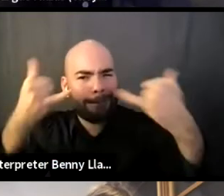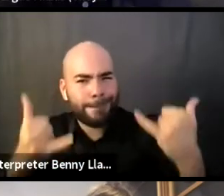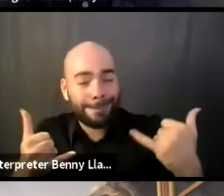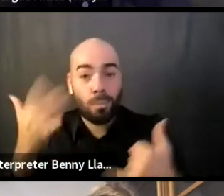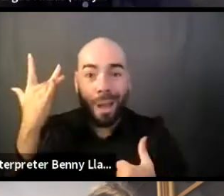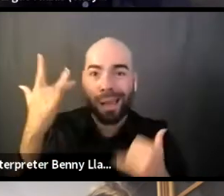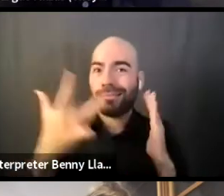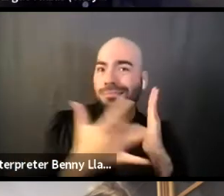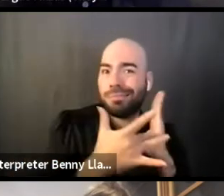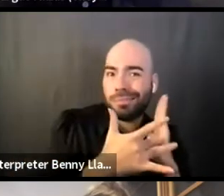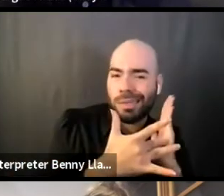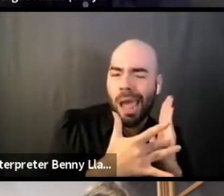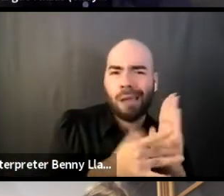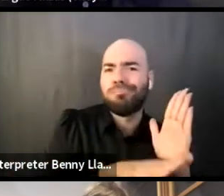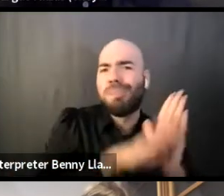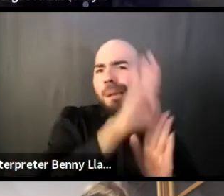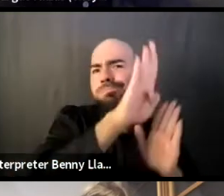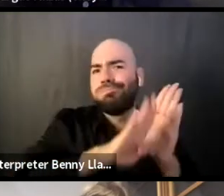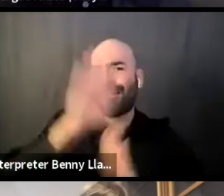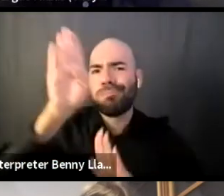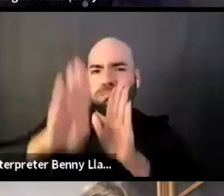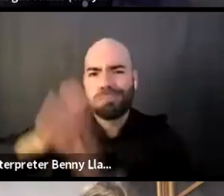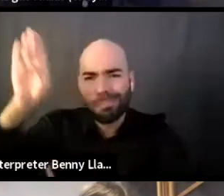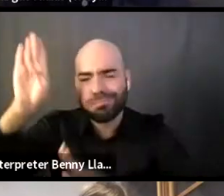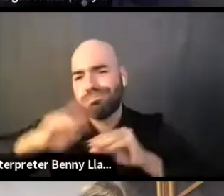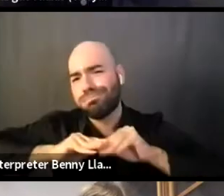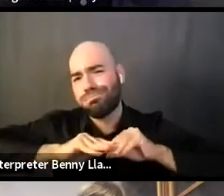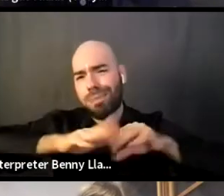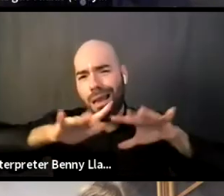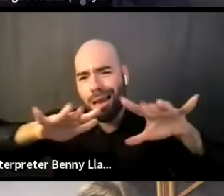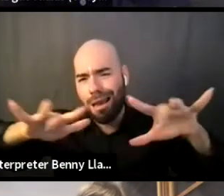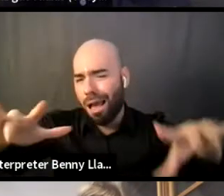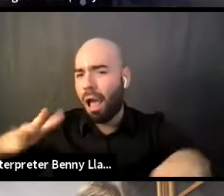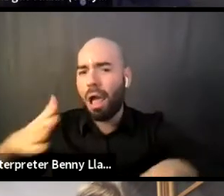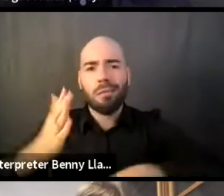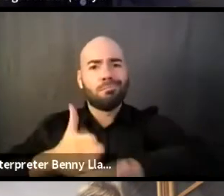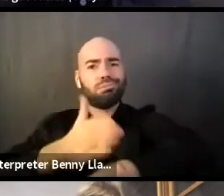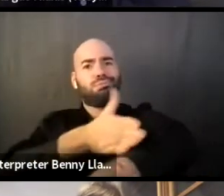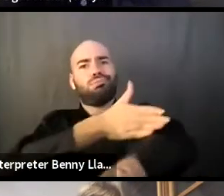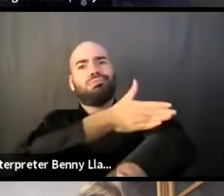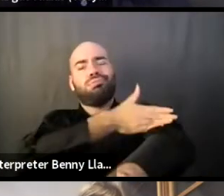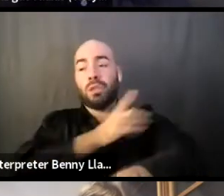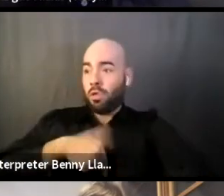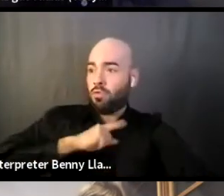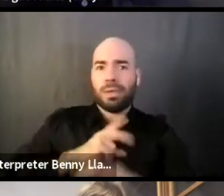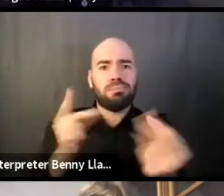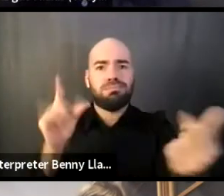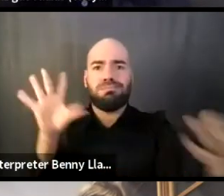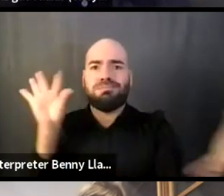moving as fast as it has and with like the ability for us to connect, like the fact that I know the brilliance